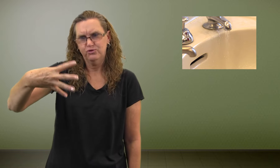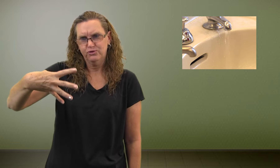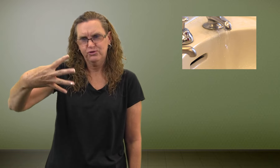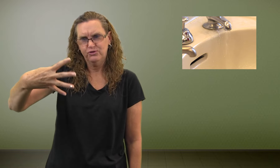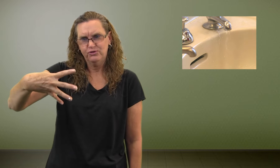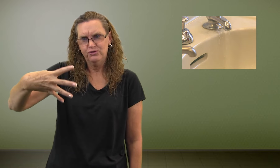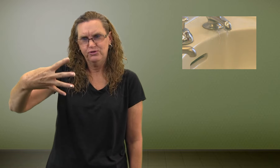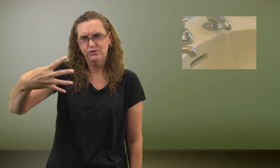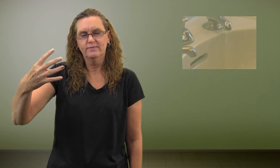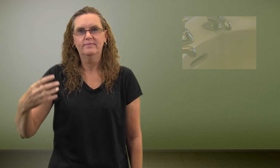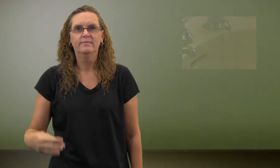Running water.